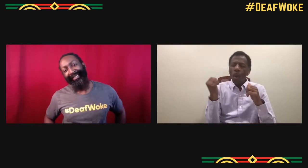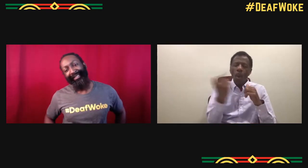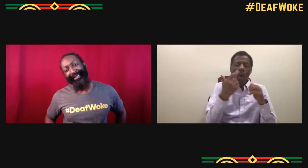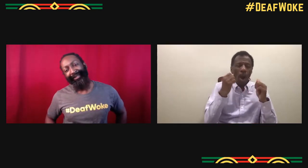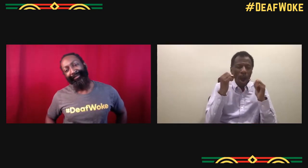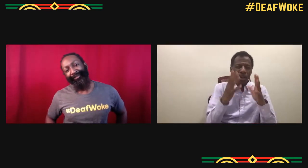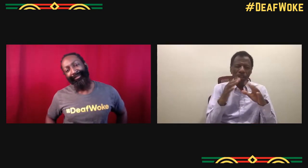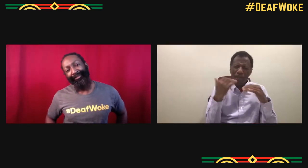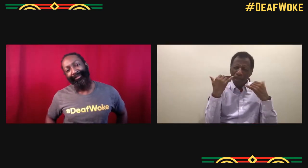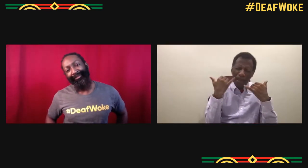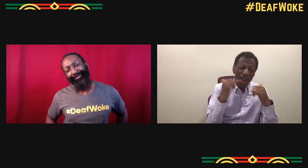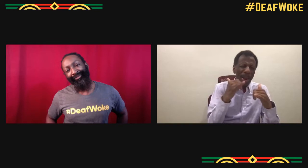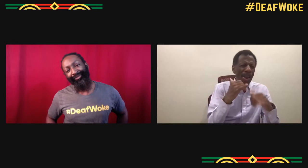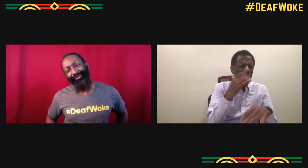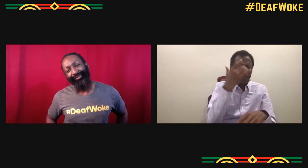Yeah and that's the goal for our company.